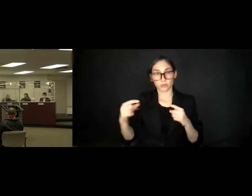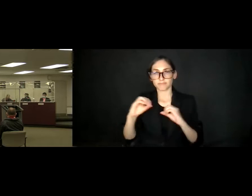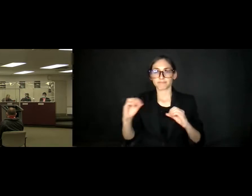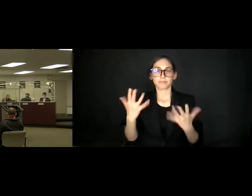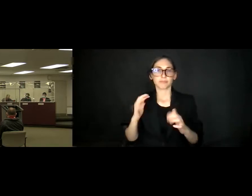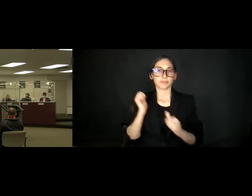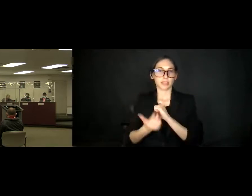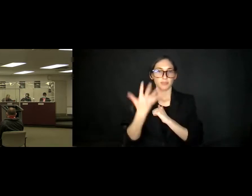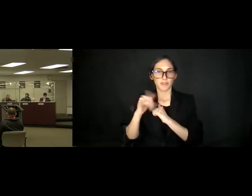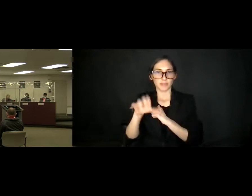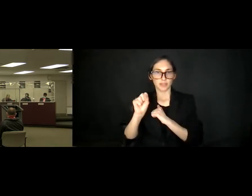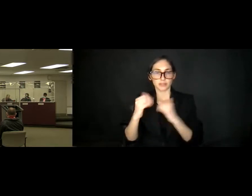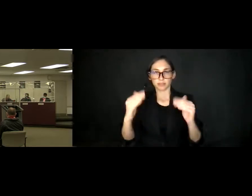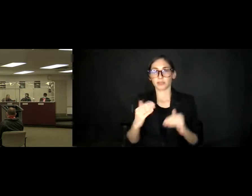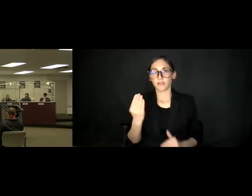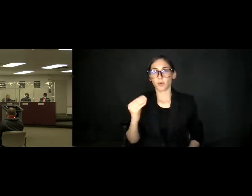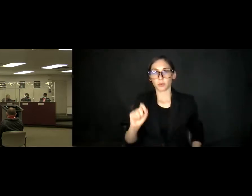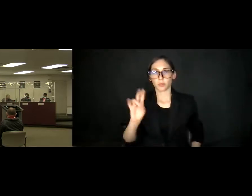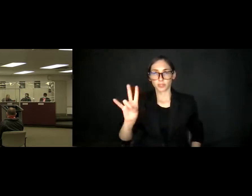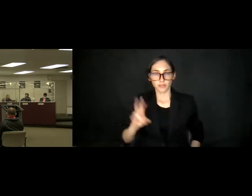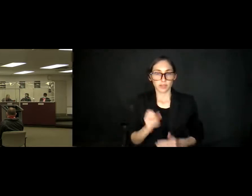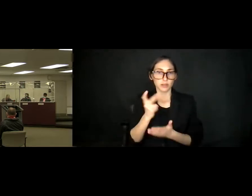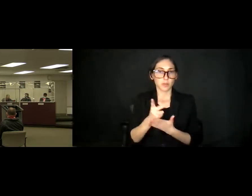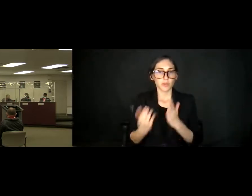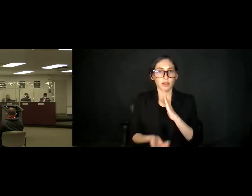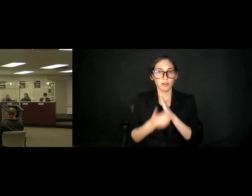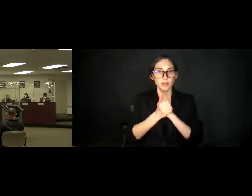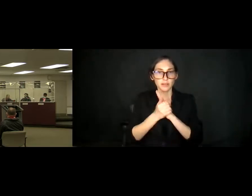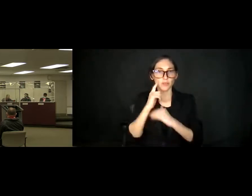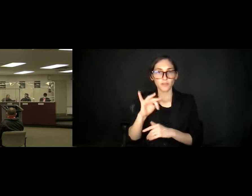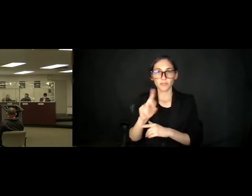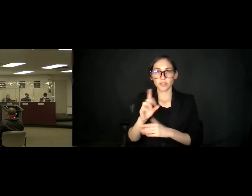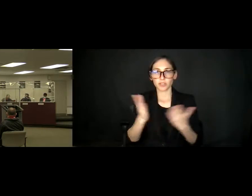Item 14.17 Approval of Amendment to Field Services Contract - General Conditions